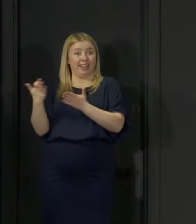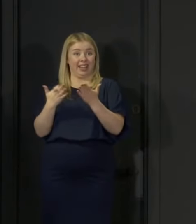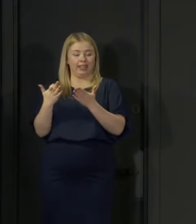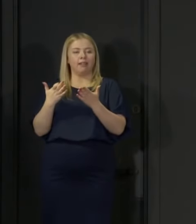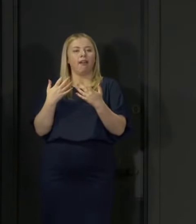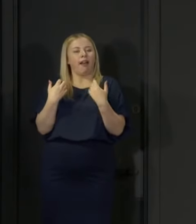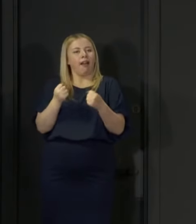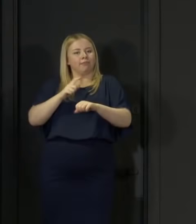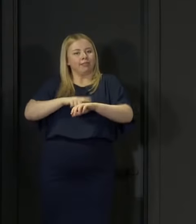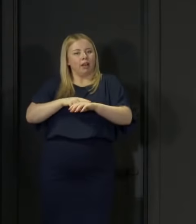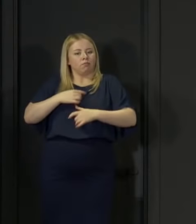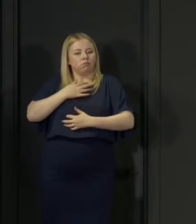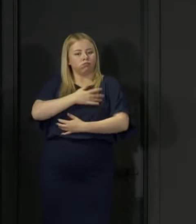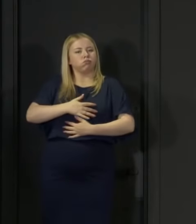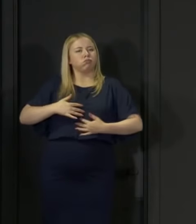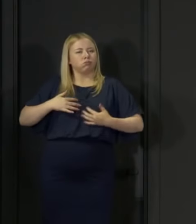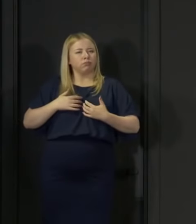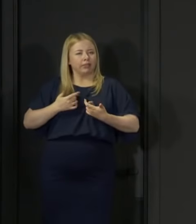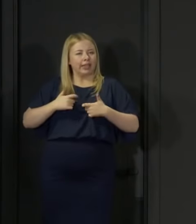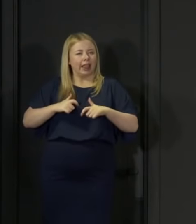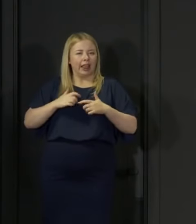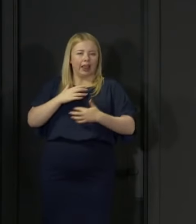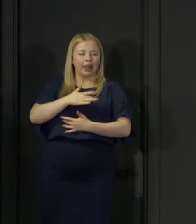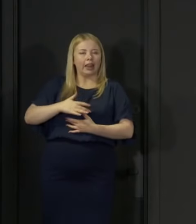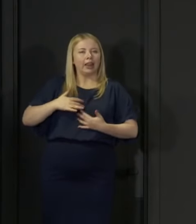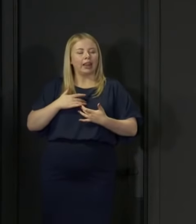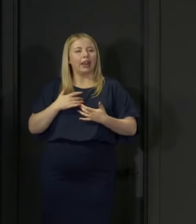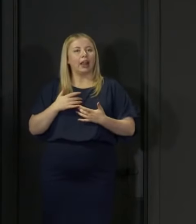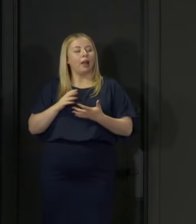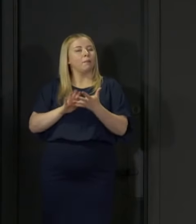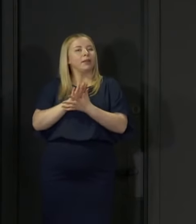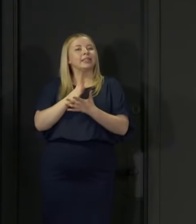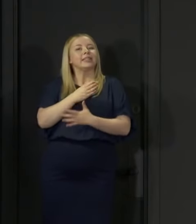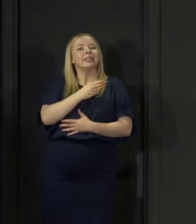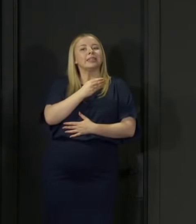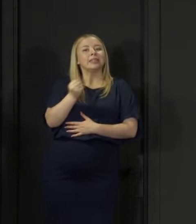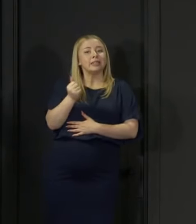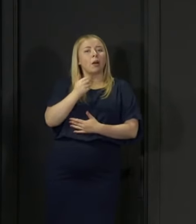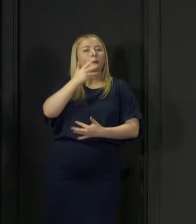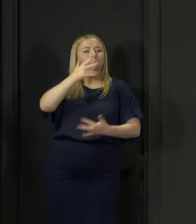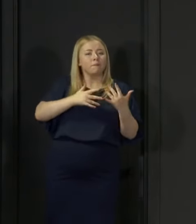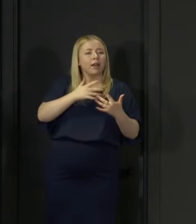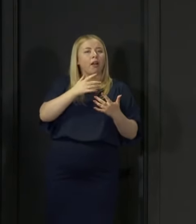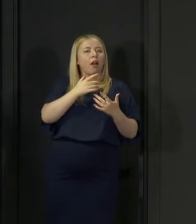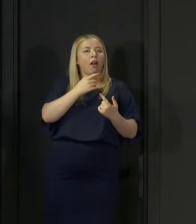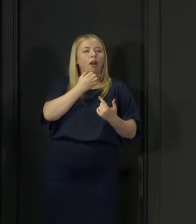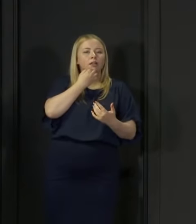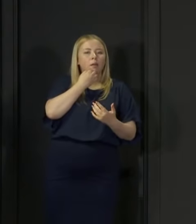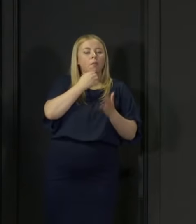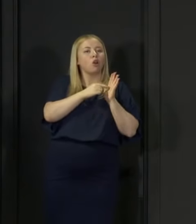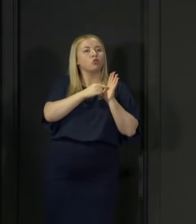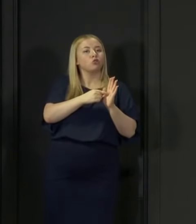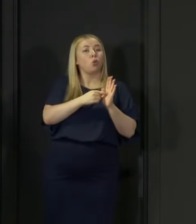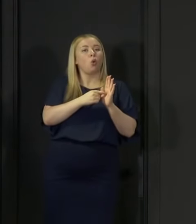of these statistics only reflect what might have been happening in the community two or three weeks previously.